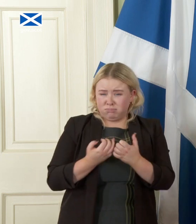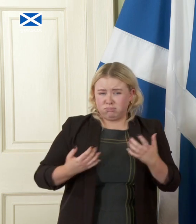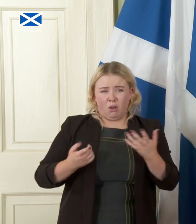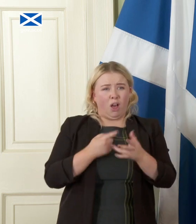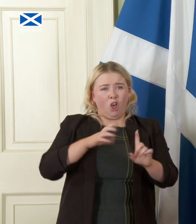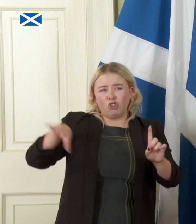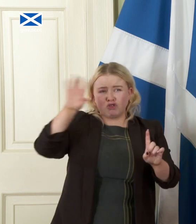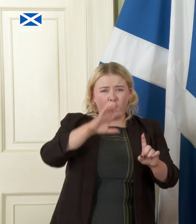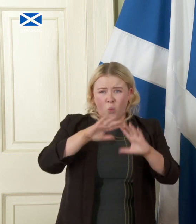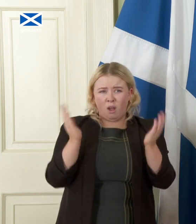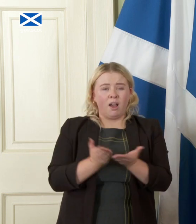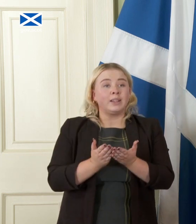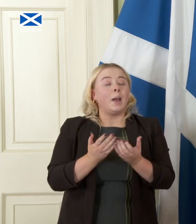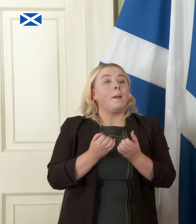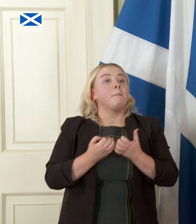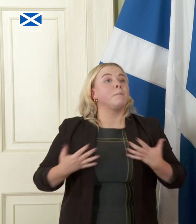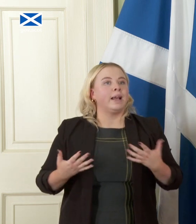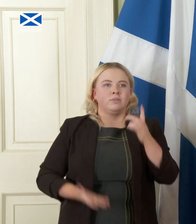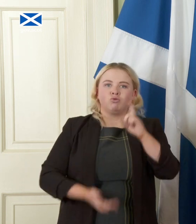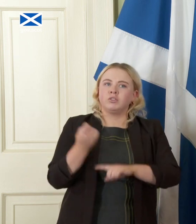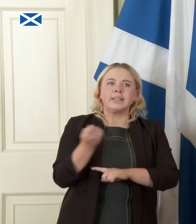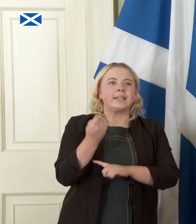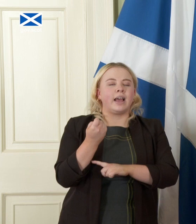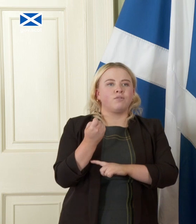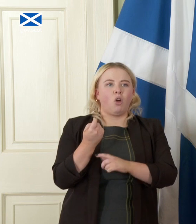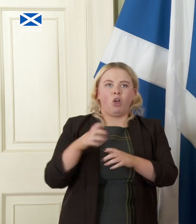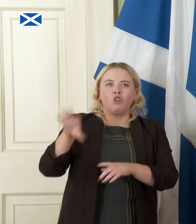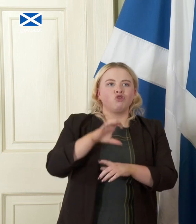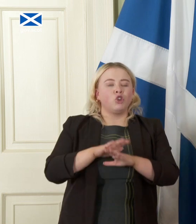most successful independent countries in the world don't have the kind of resources Scotland has that